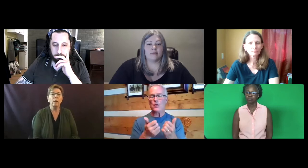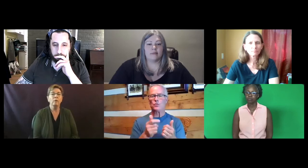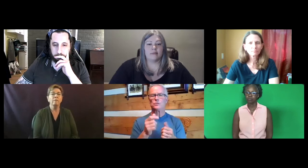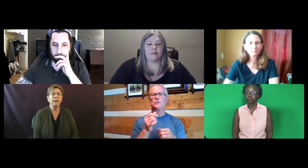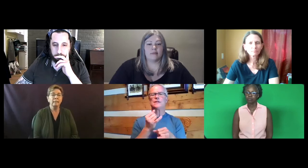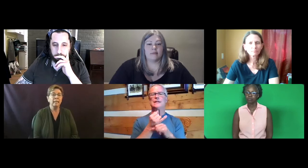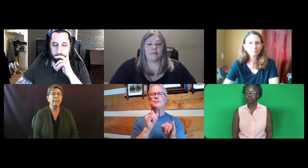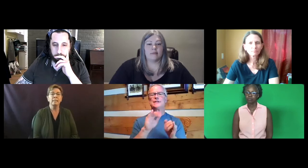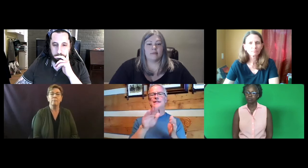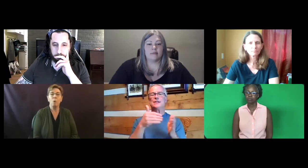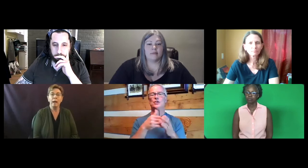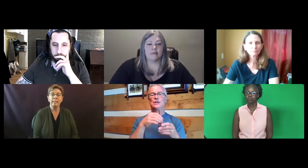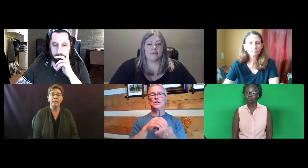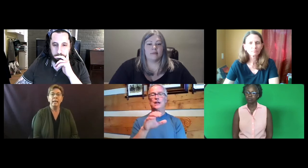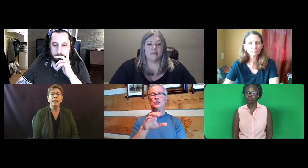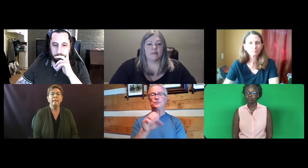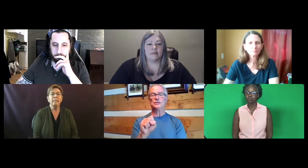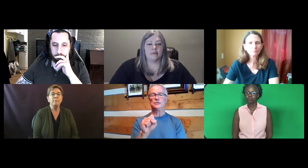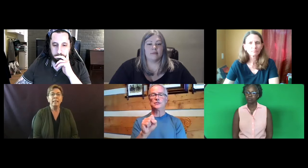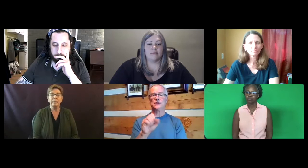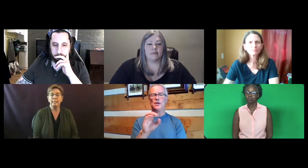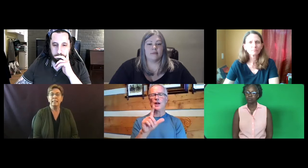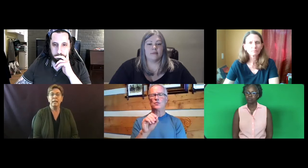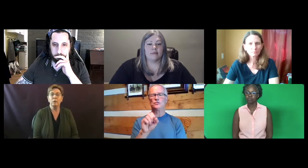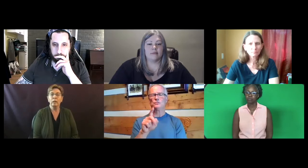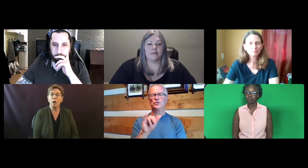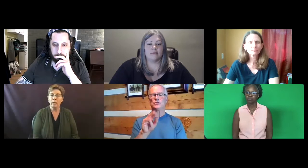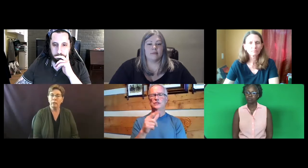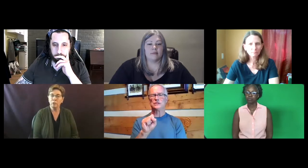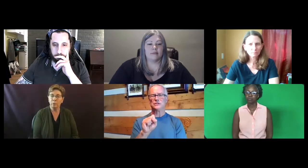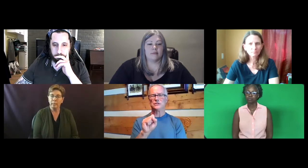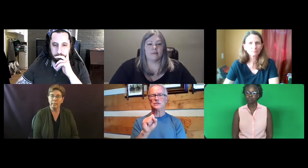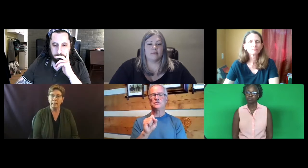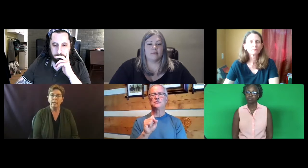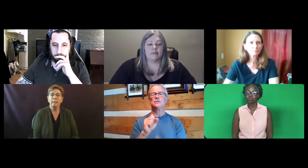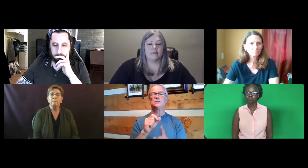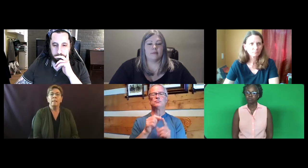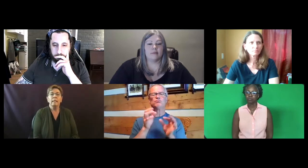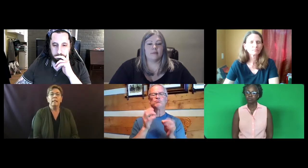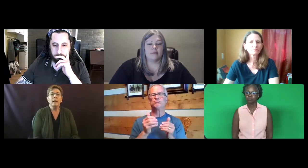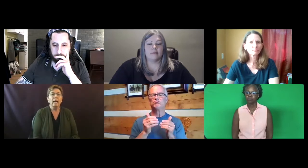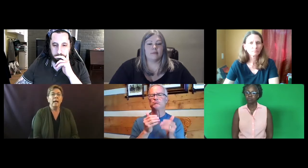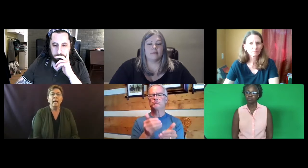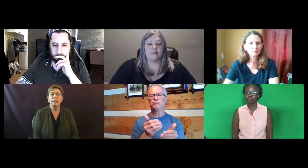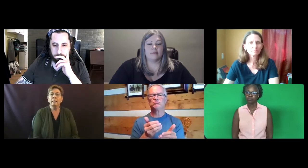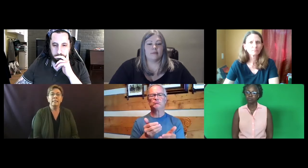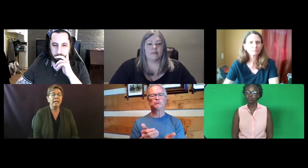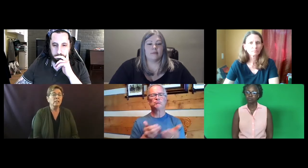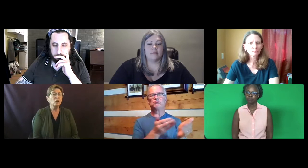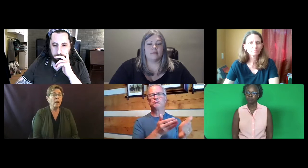where finally at some point, The Independence Center in Colorado Springs decided to go ahead